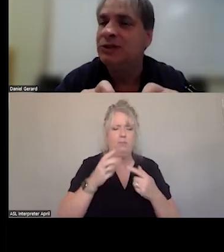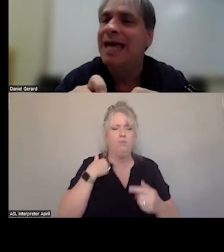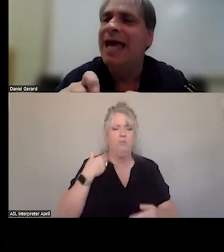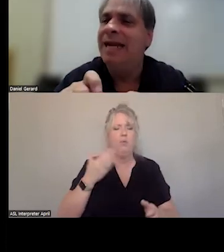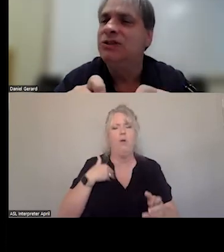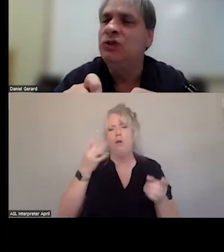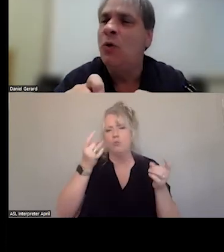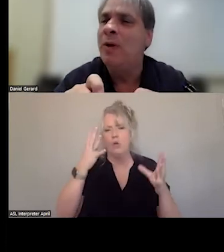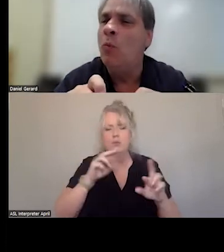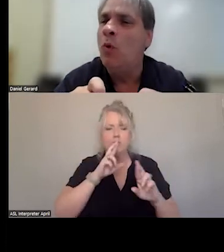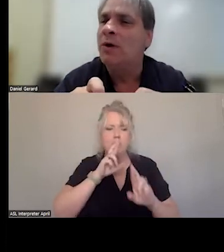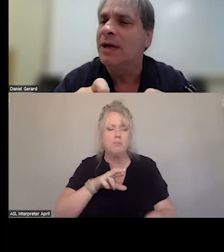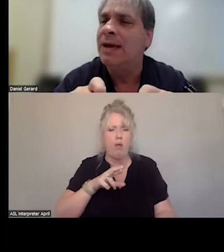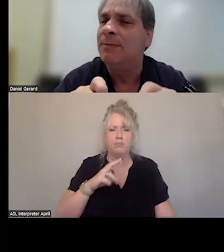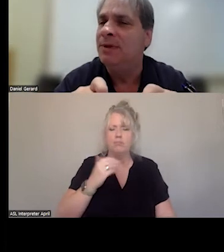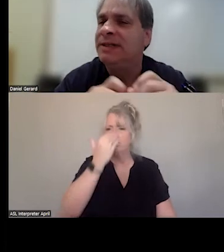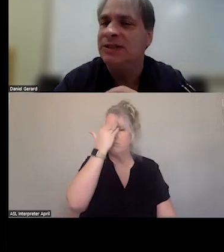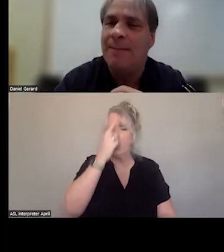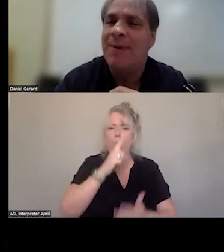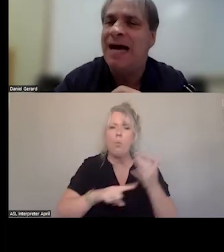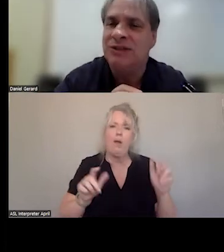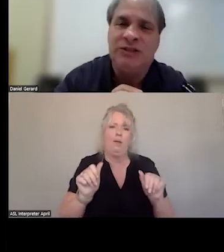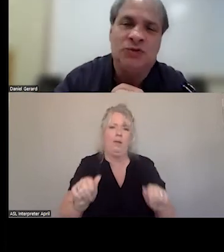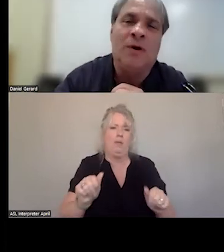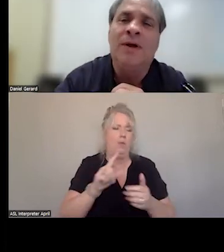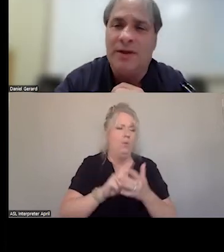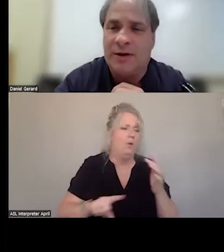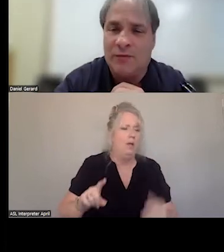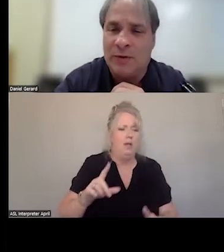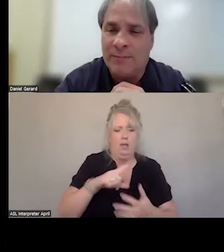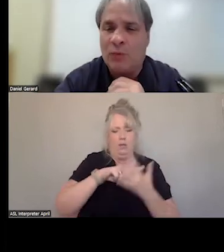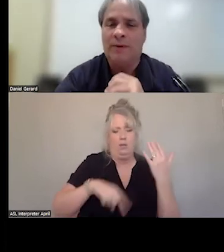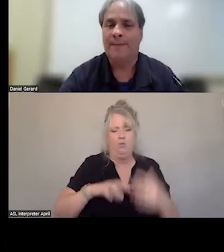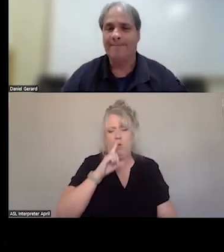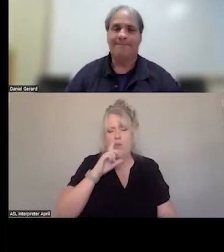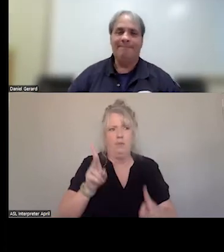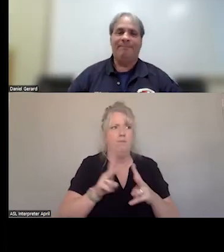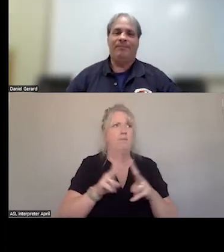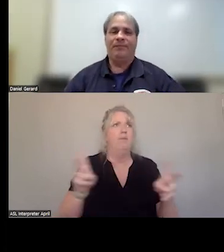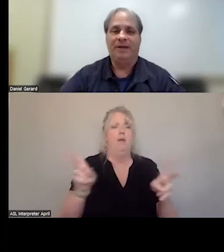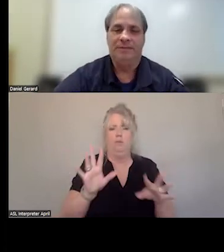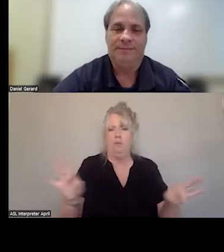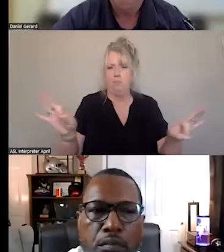AND IT IS KNOWING WHAT OUR CAPABILITIES AND CAPACITIES ARE THAT ARE VERY IMPORTANT.